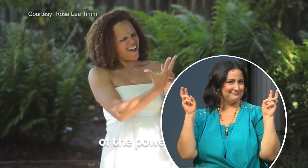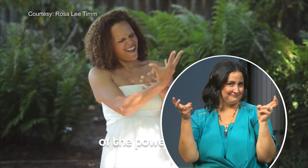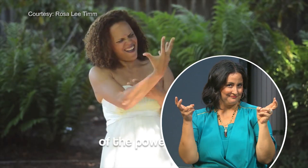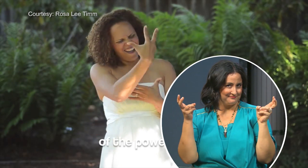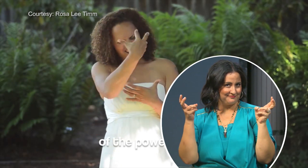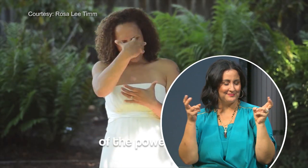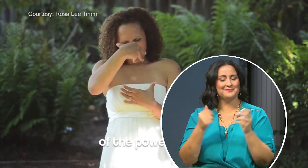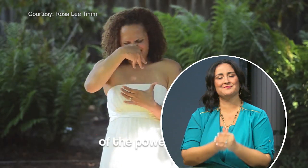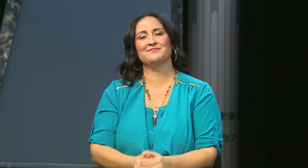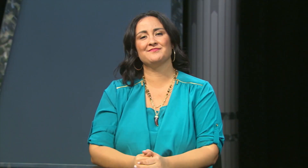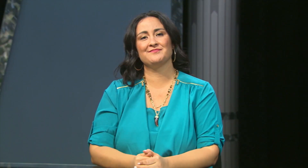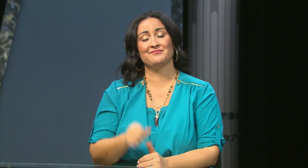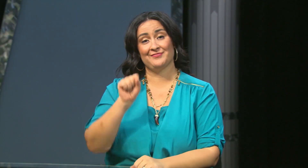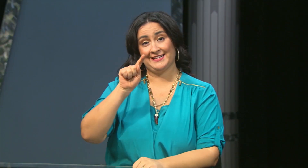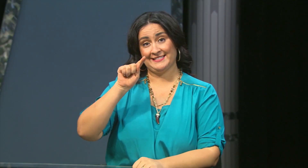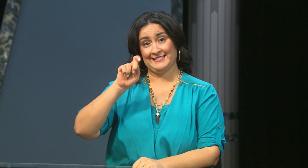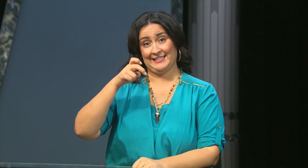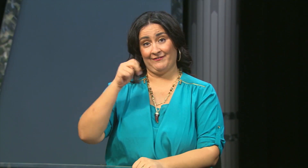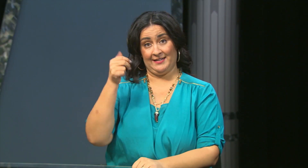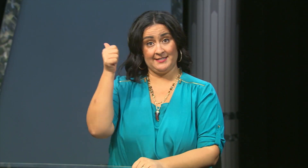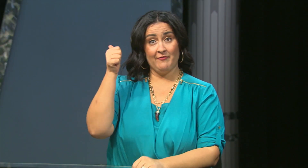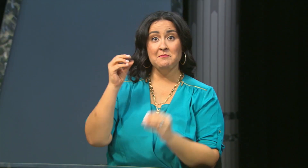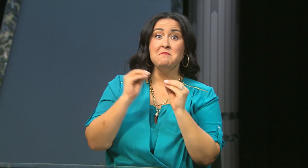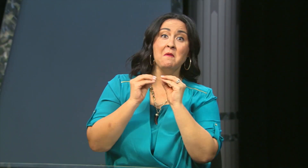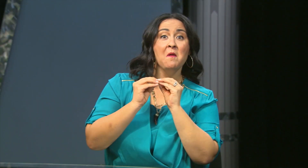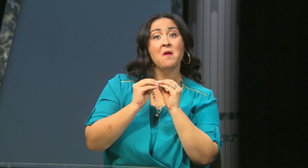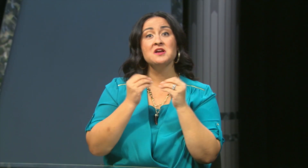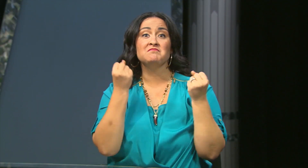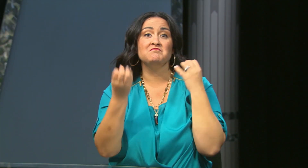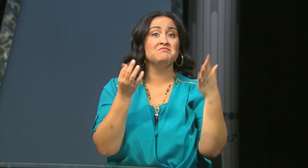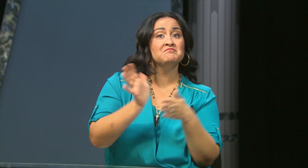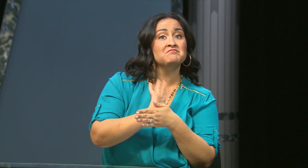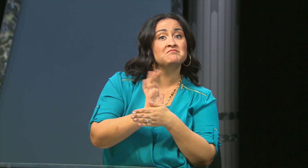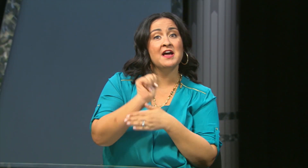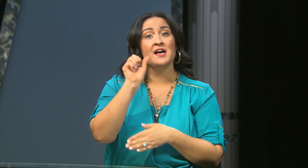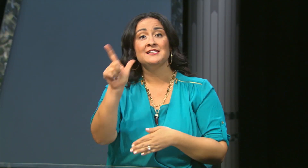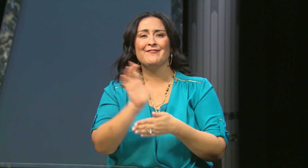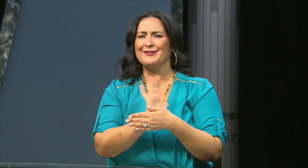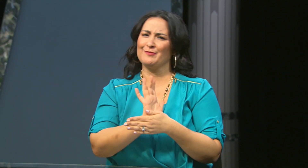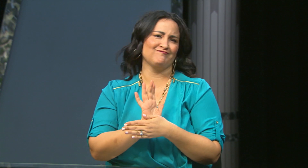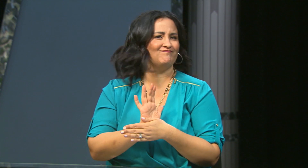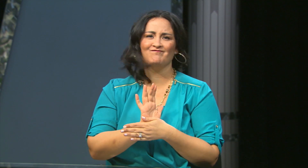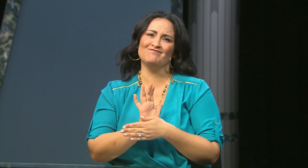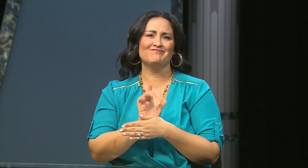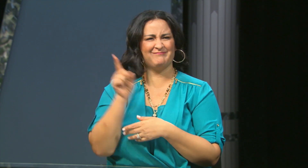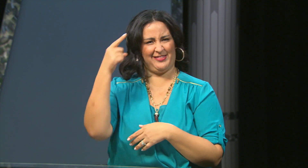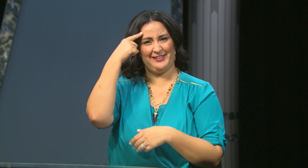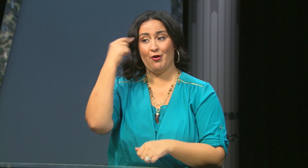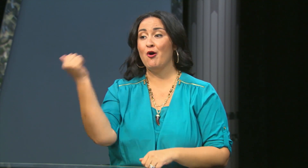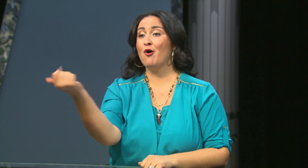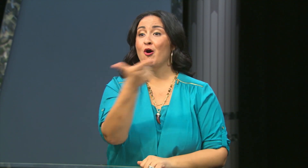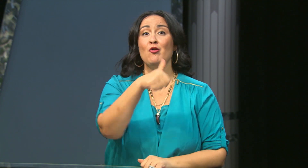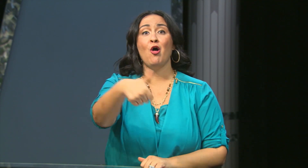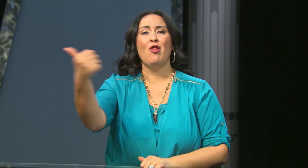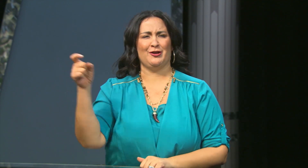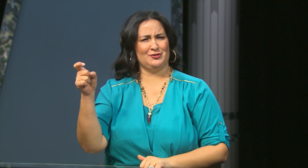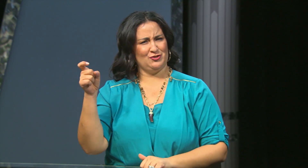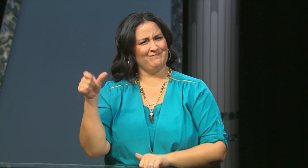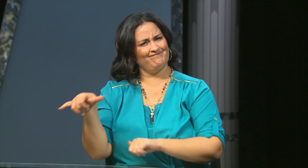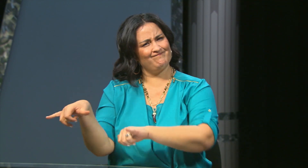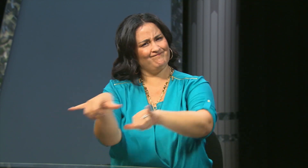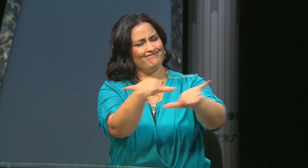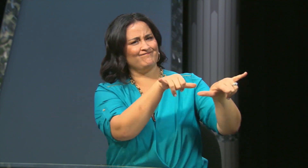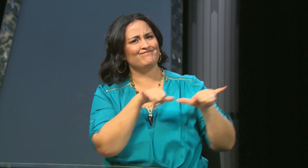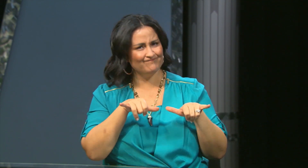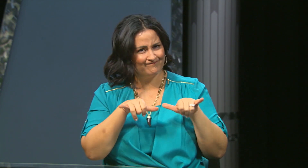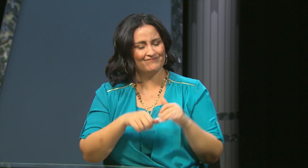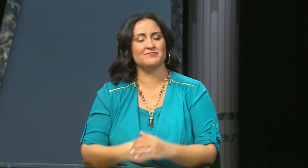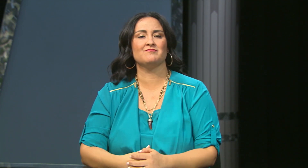Stephen has no plans to create videos in the future and says other should follow suit.